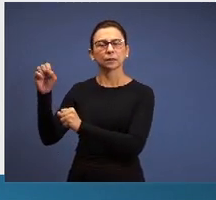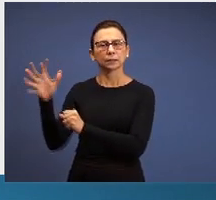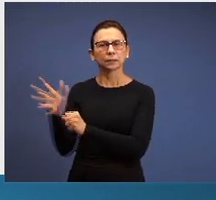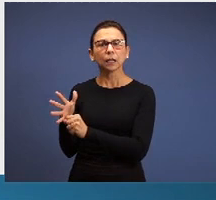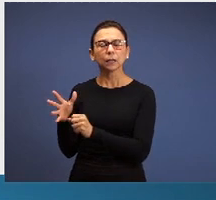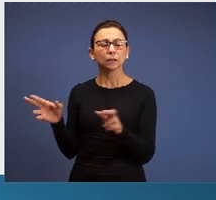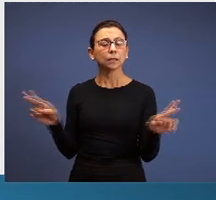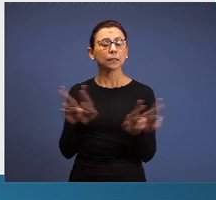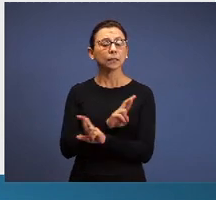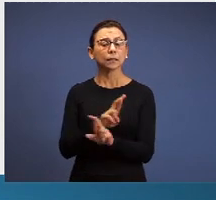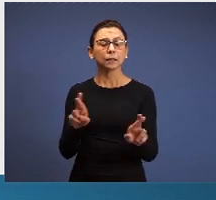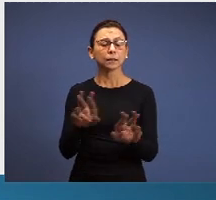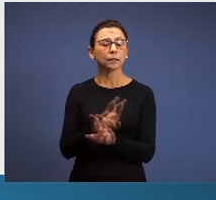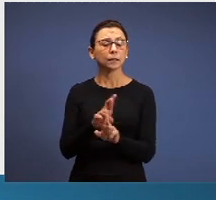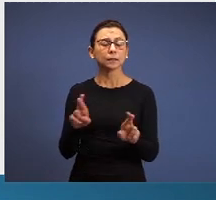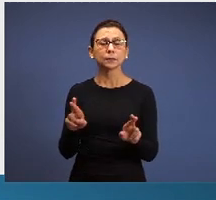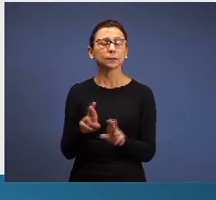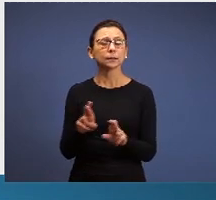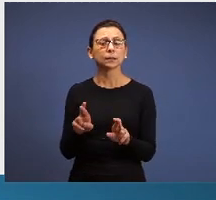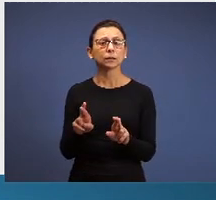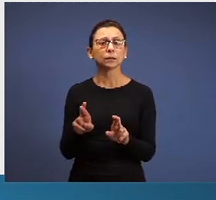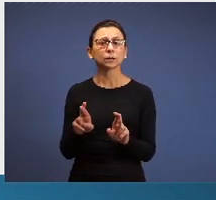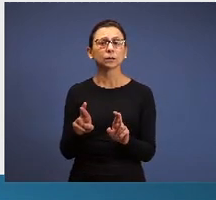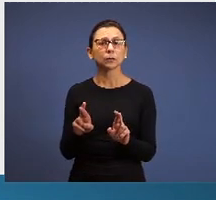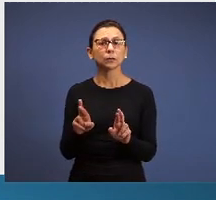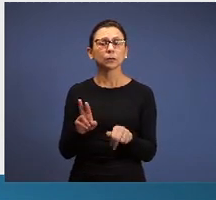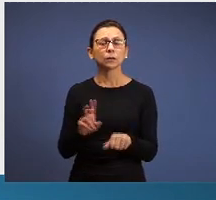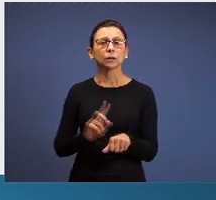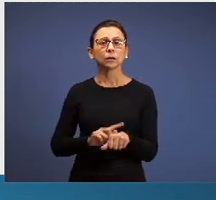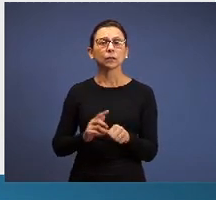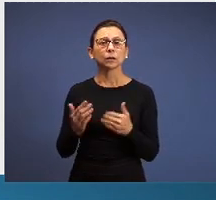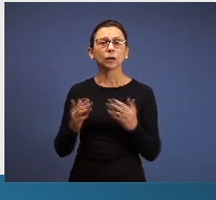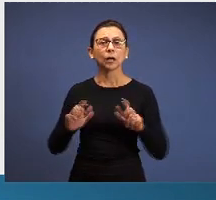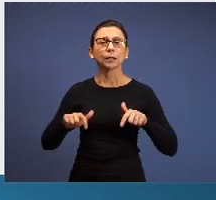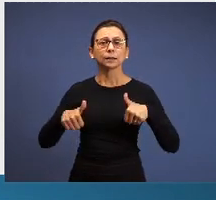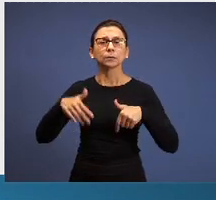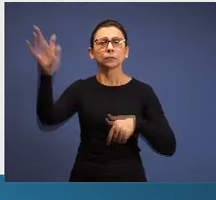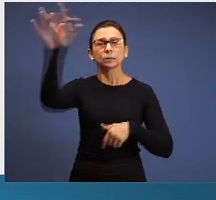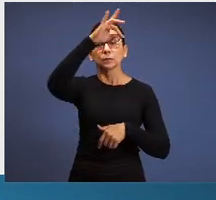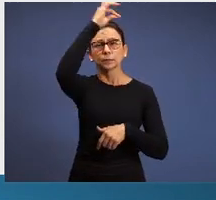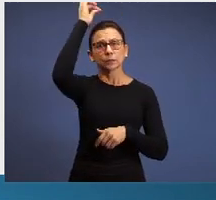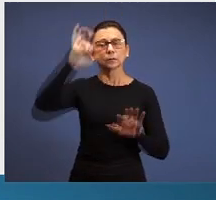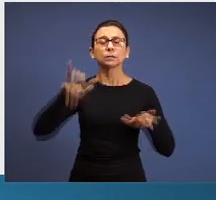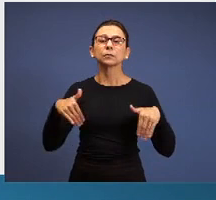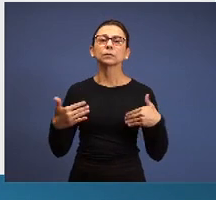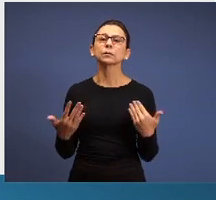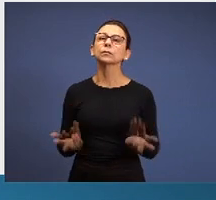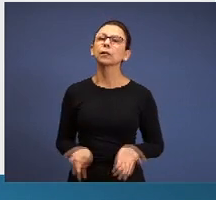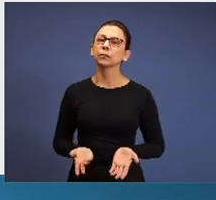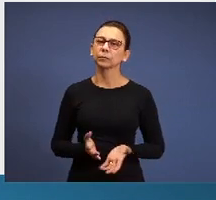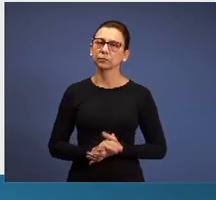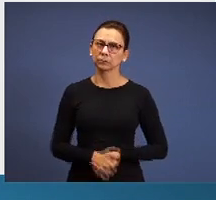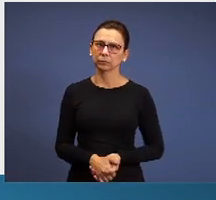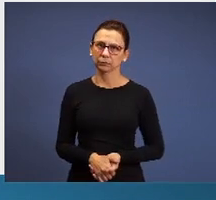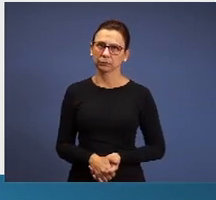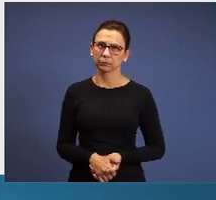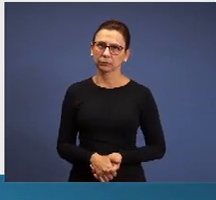relating to the operation of Holy Spirit, You see that it started to complicate? How many minutes? - Difficult question.